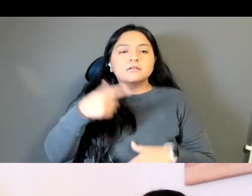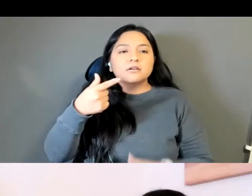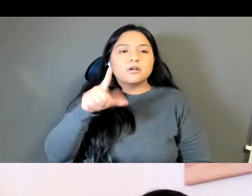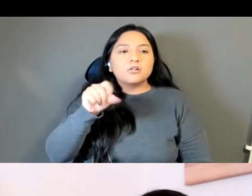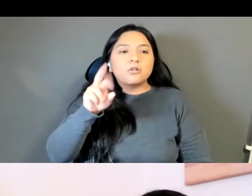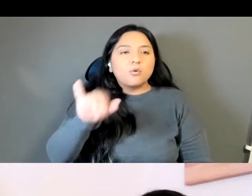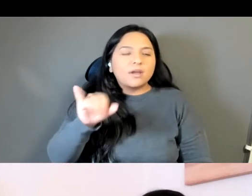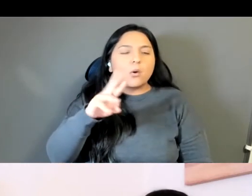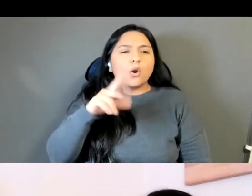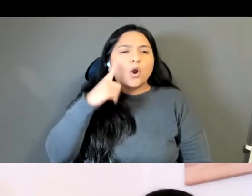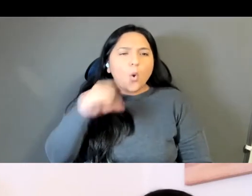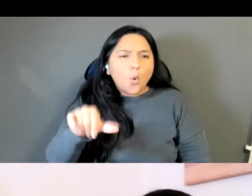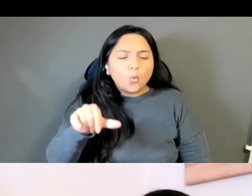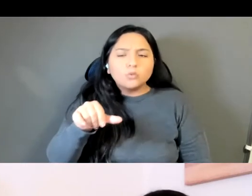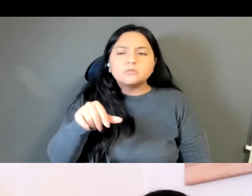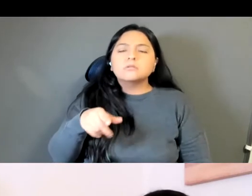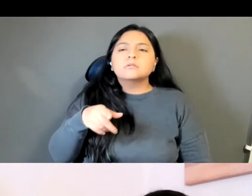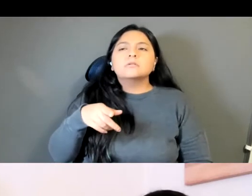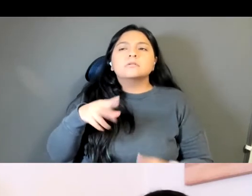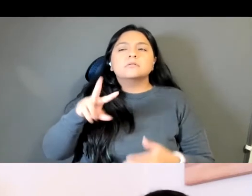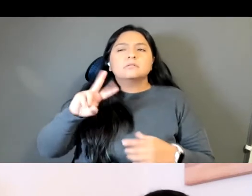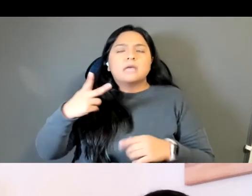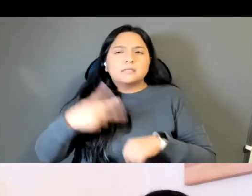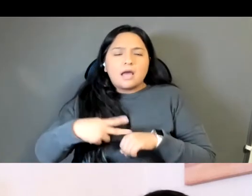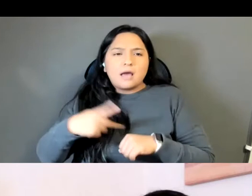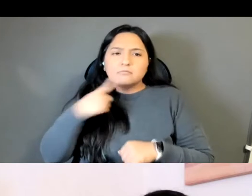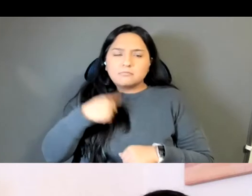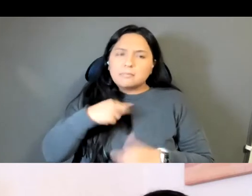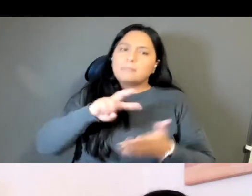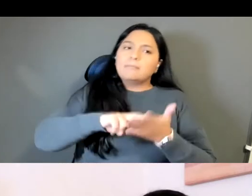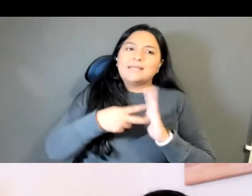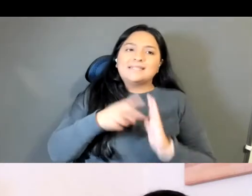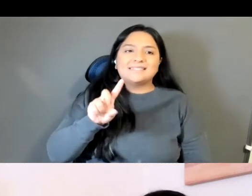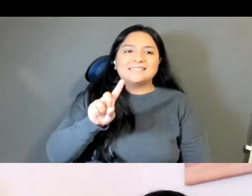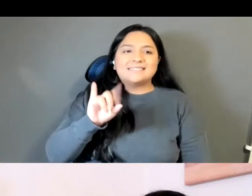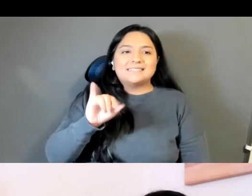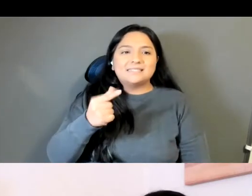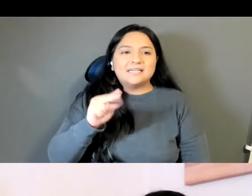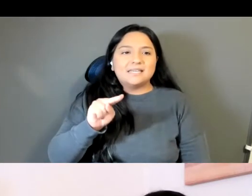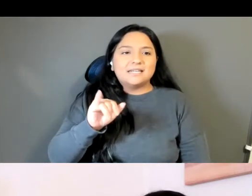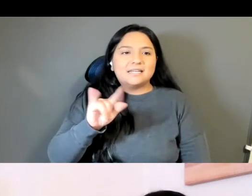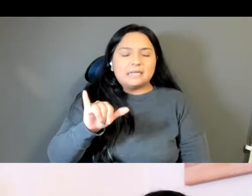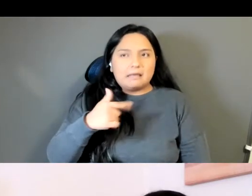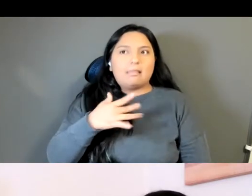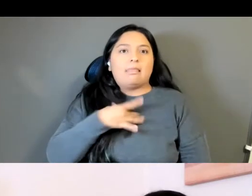dignity and I really hung on to that, because I really liked that, more than glory.